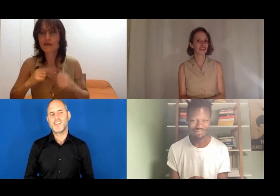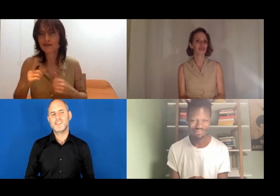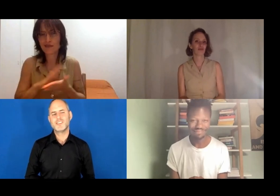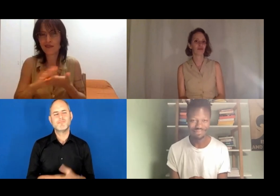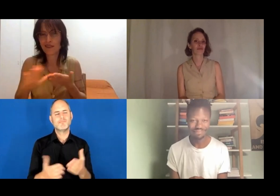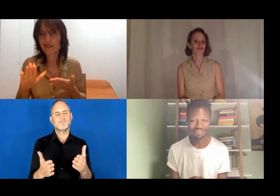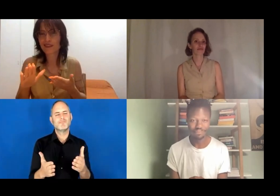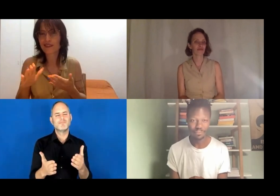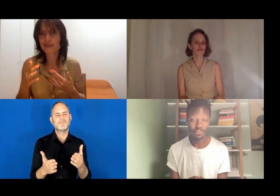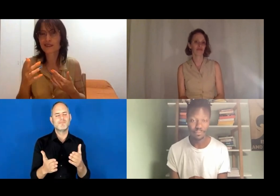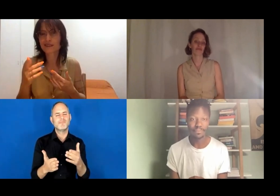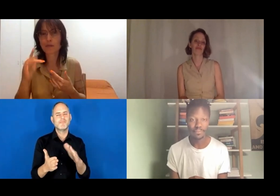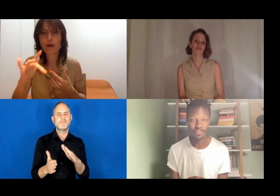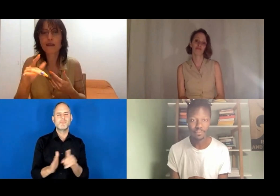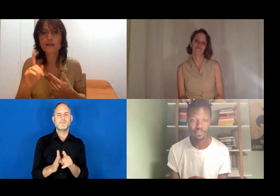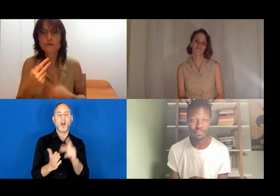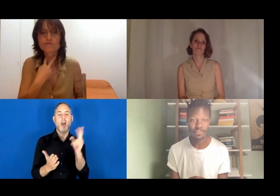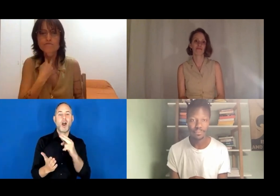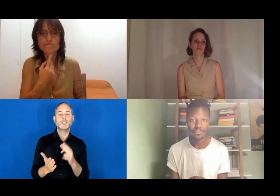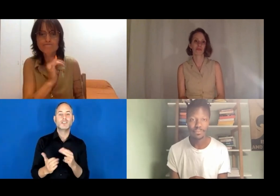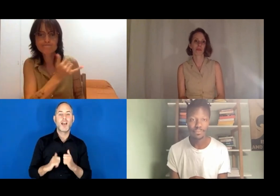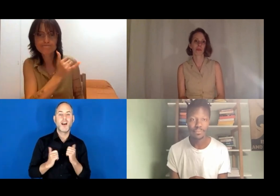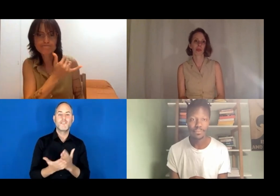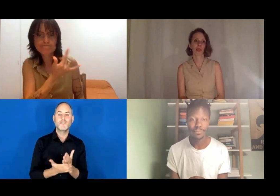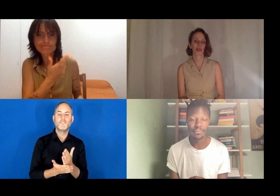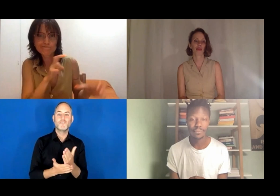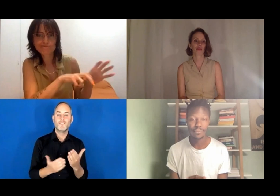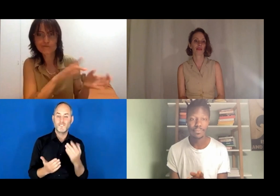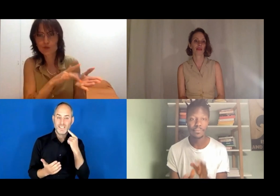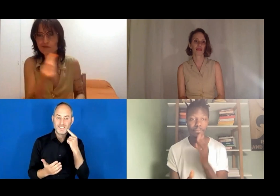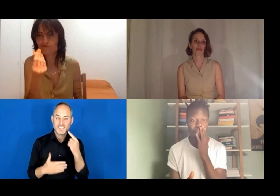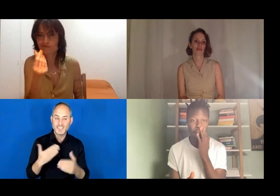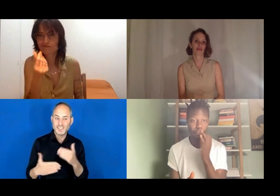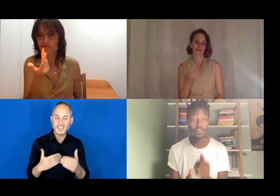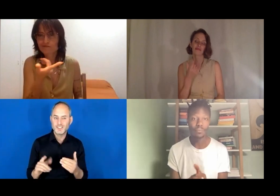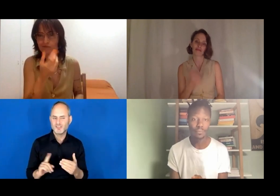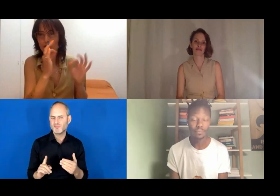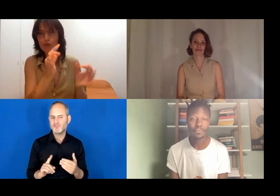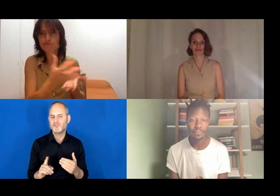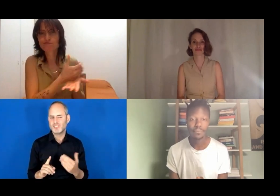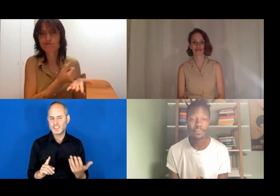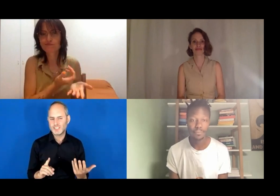Rita Mazza: Well, life as an artist is really not simple. Money, where does the money come from?